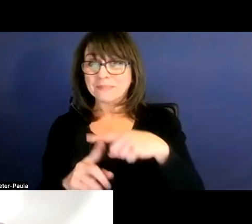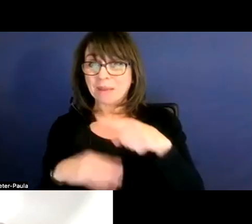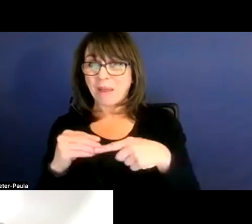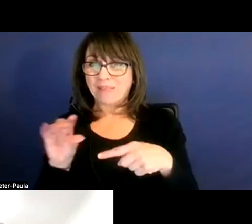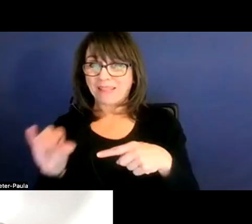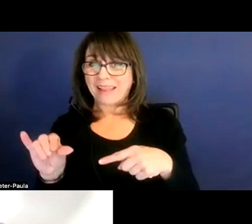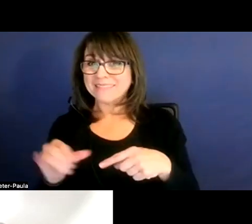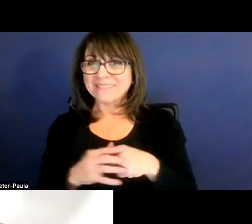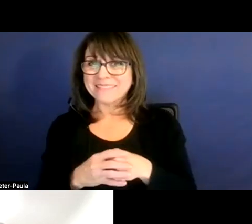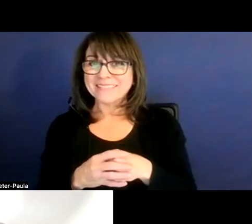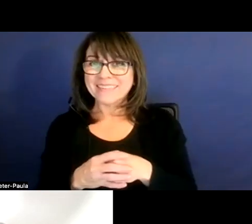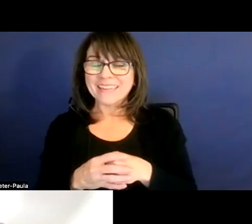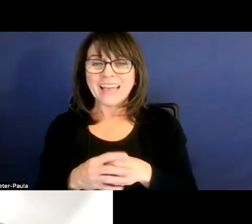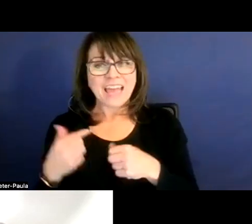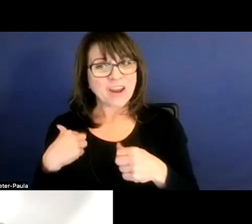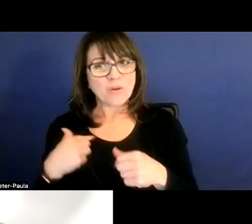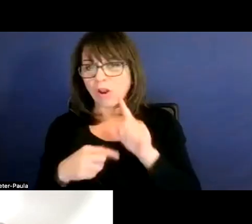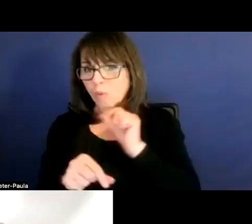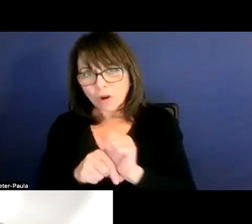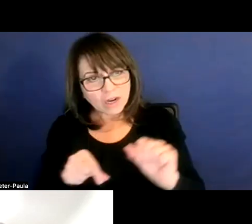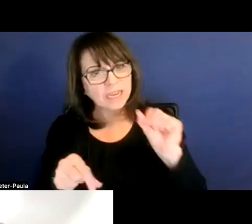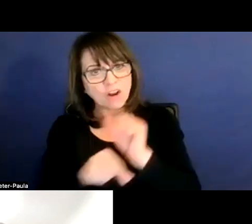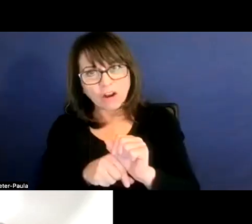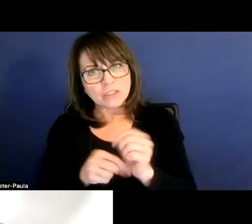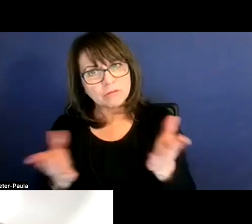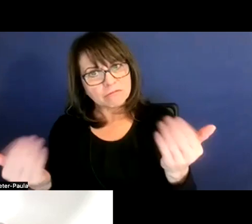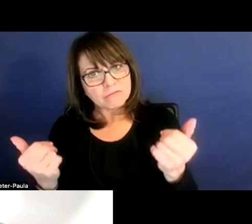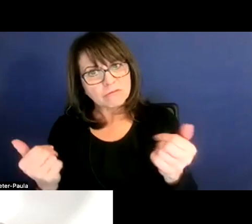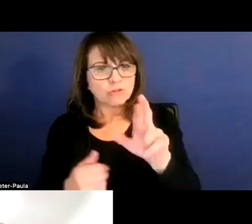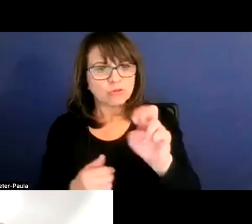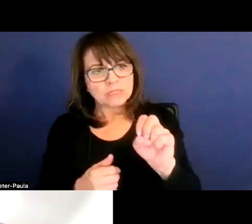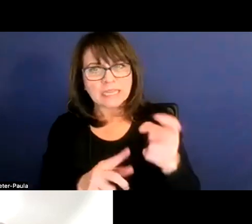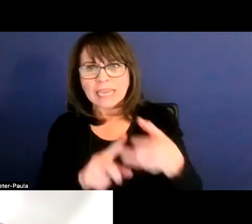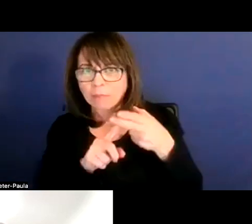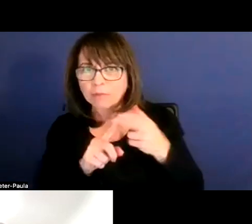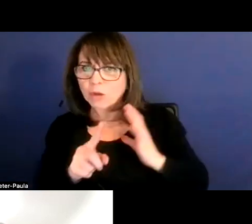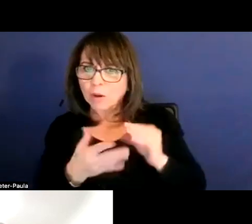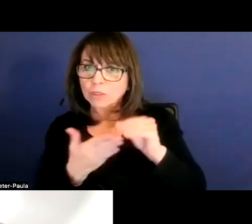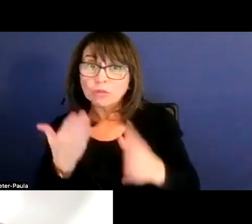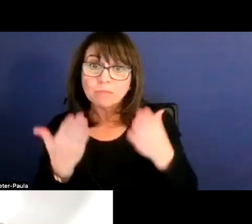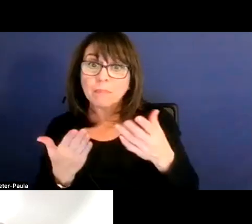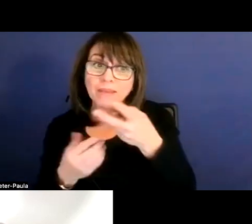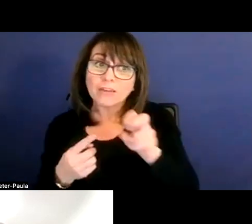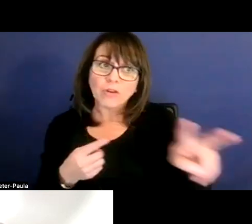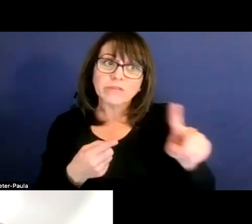And we're working very hard to recapture our students who may be left to go to private schools, or charter schools,